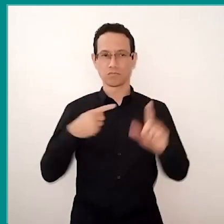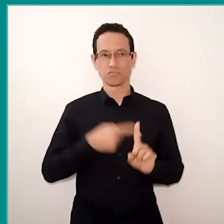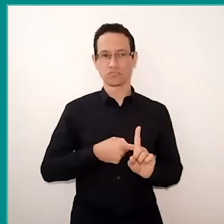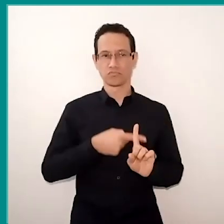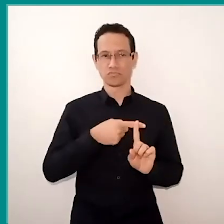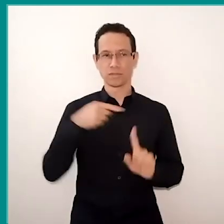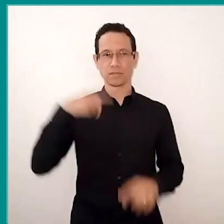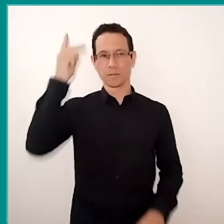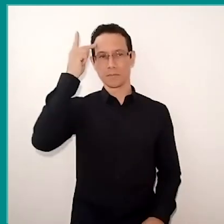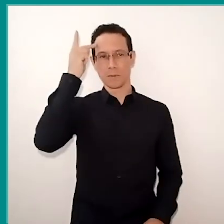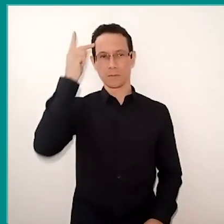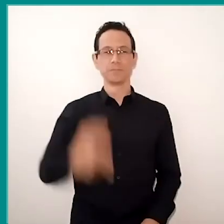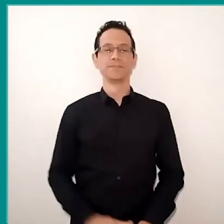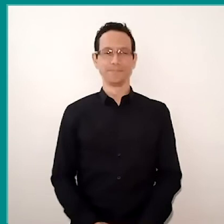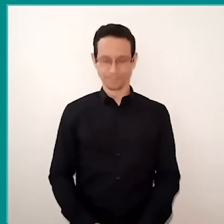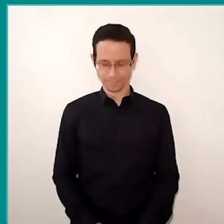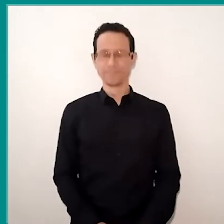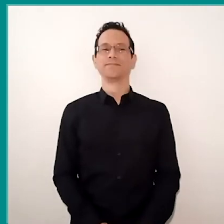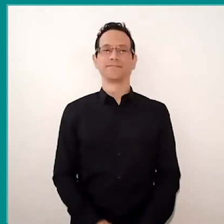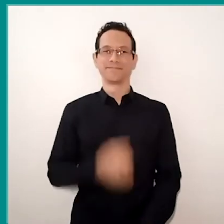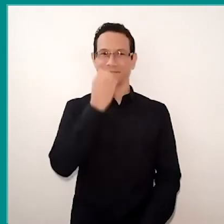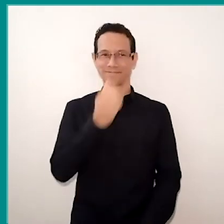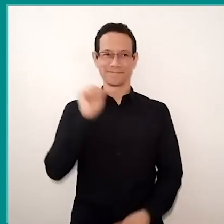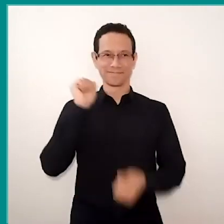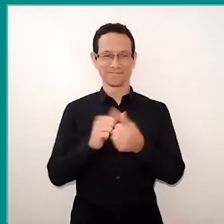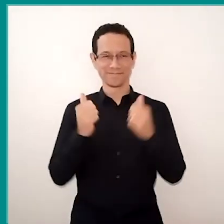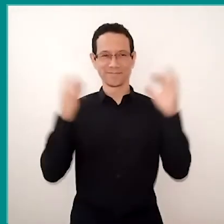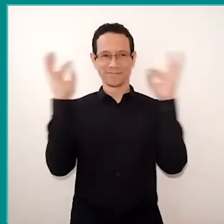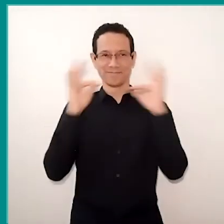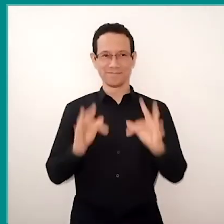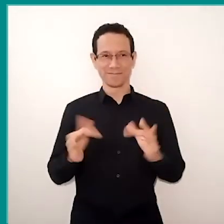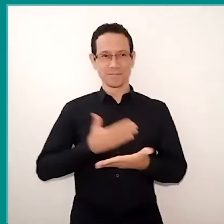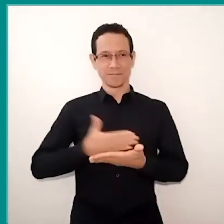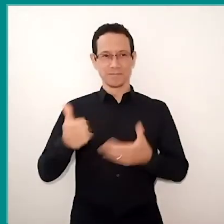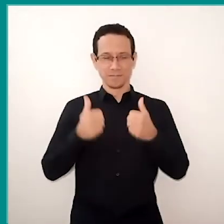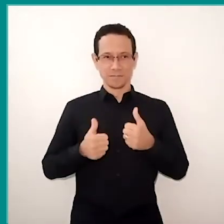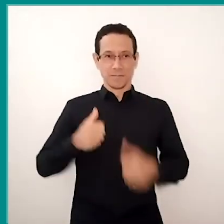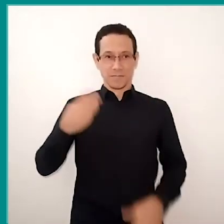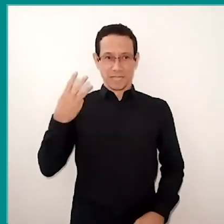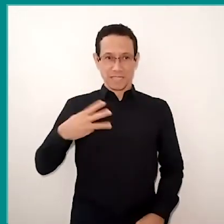Well, it's great to be here with you, I am really happy, to start this third day of our Seminar